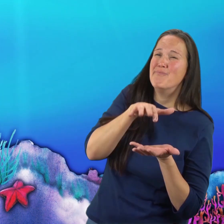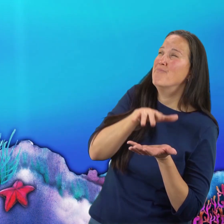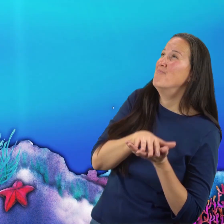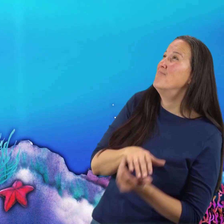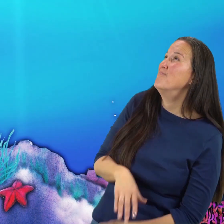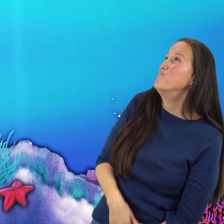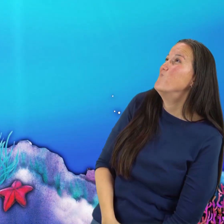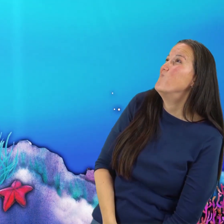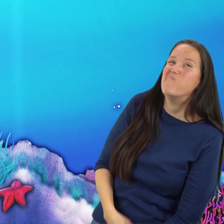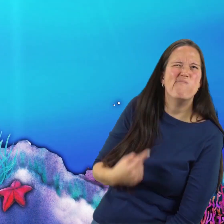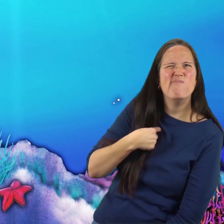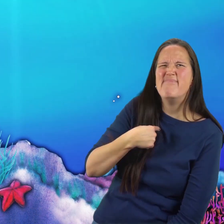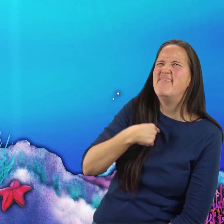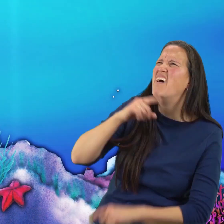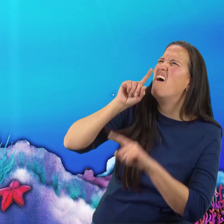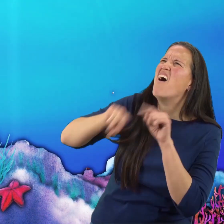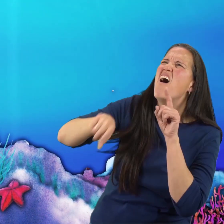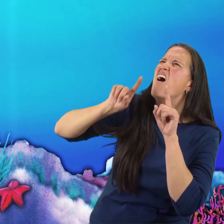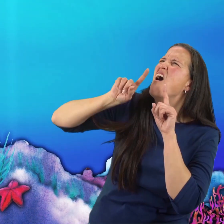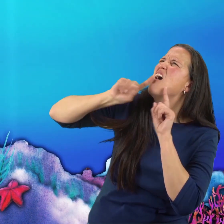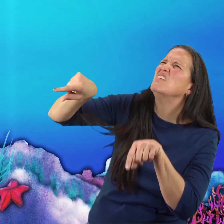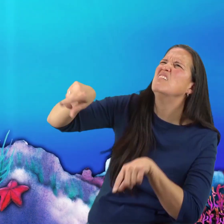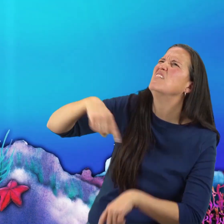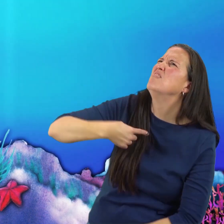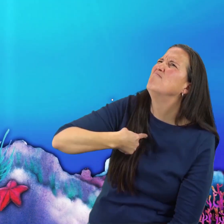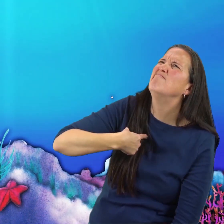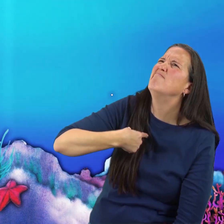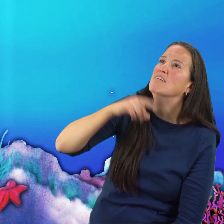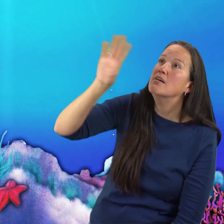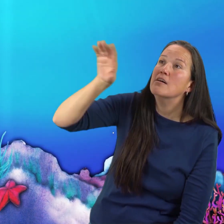“I can’t answer that for you,” said the starfish.